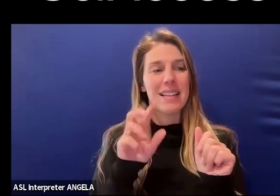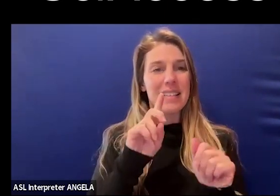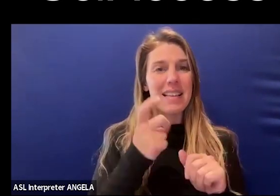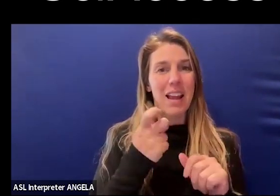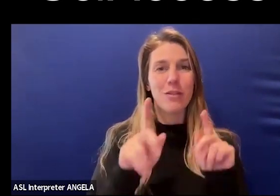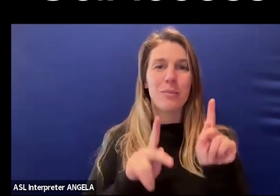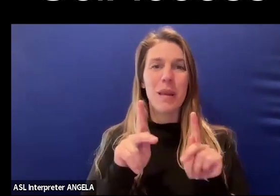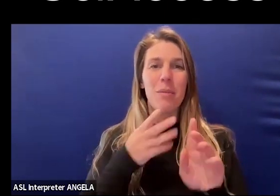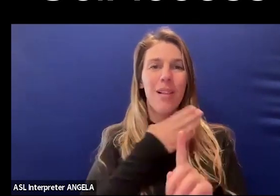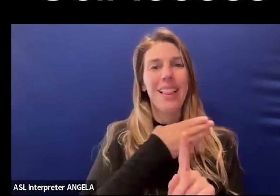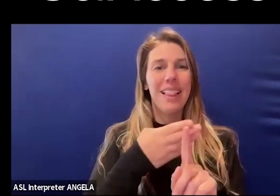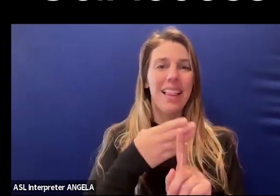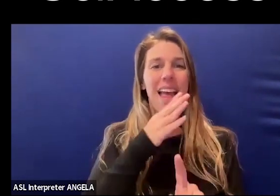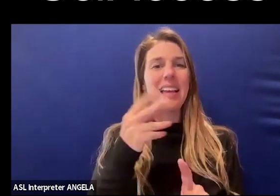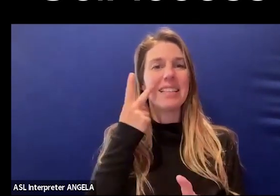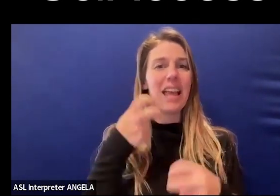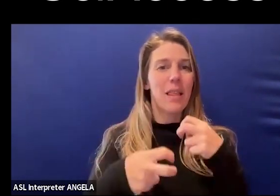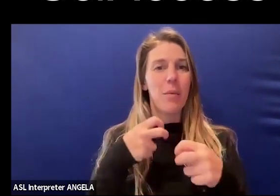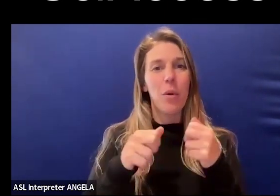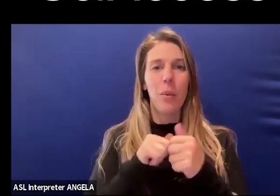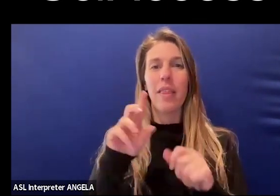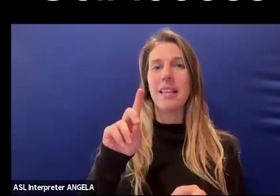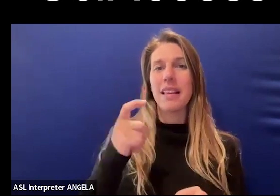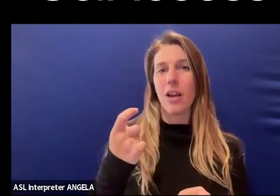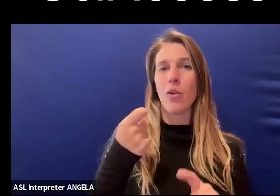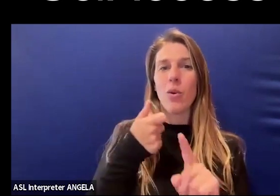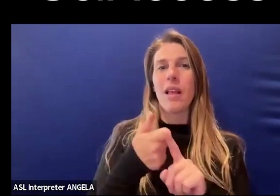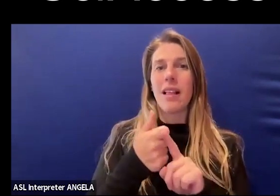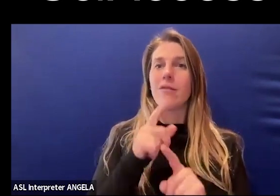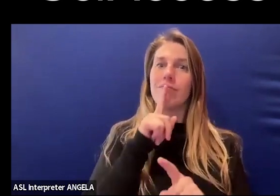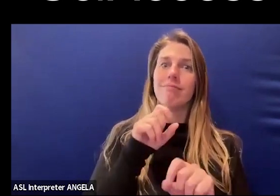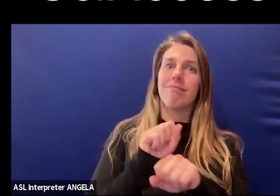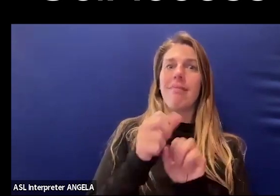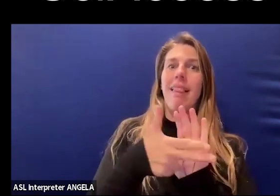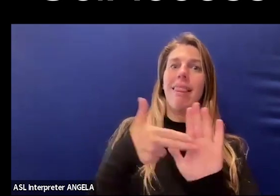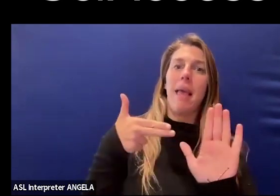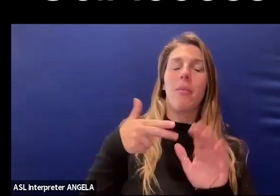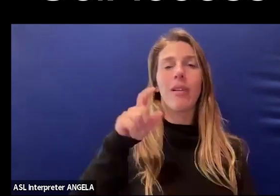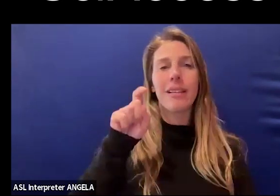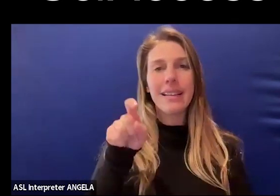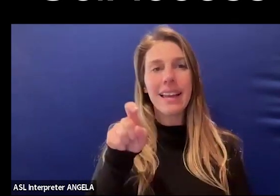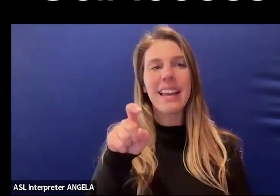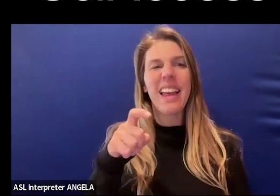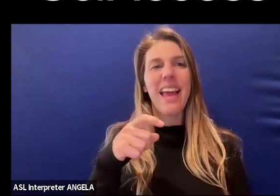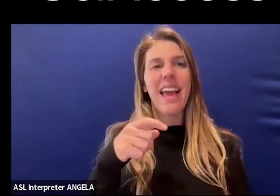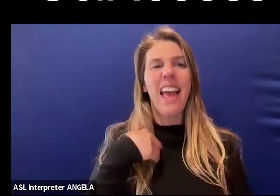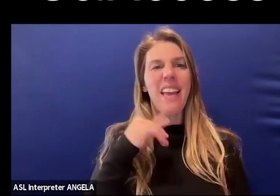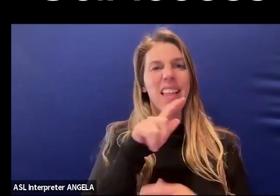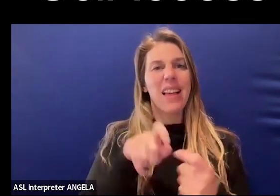in the past and just the problems with diagnosis being the legitimate label needed to have in a particular identity.